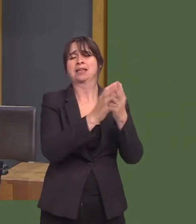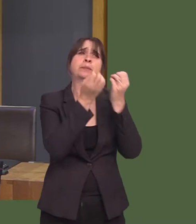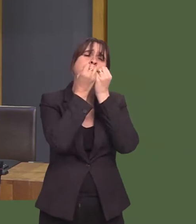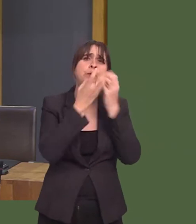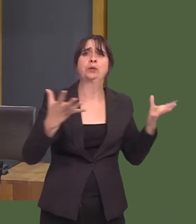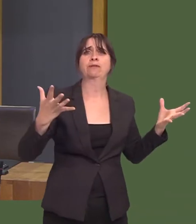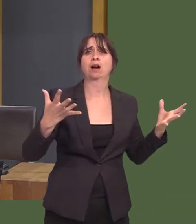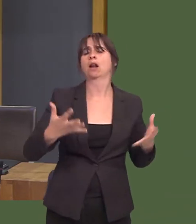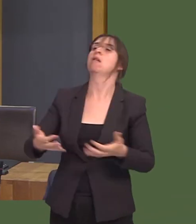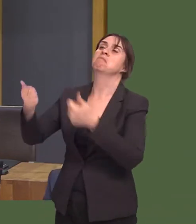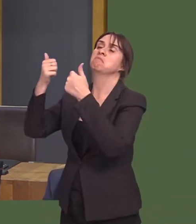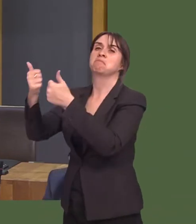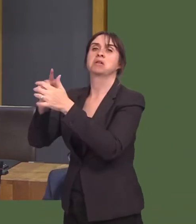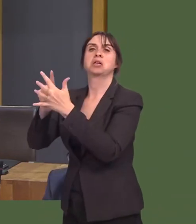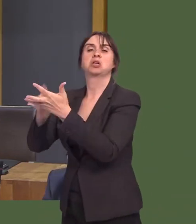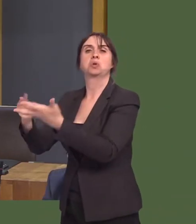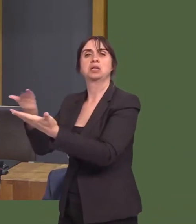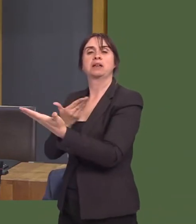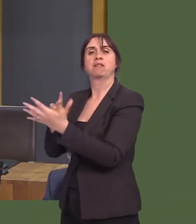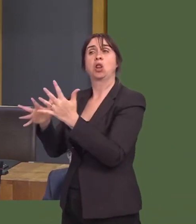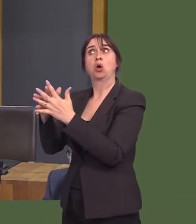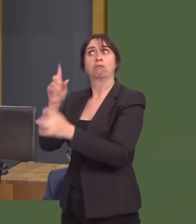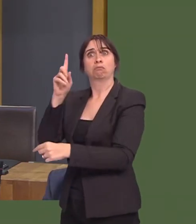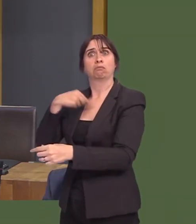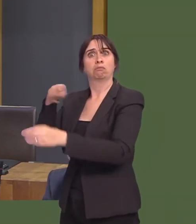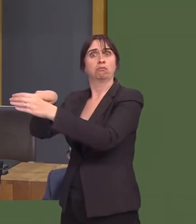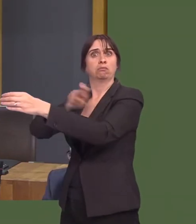Gan ein bod niín gadael yr Undeb Ewropeaidd, wrth gwrs, a bod Brexit yn dod, beth allwn